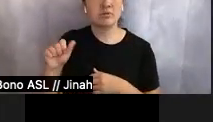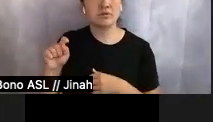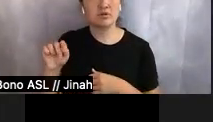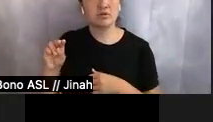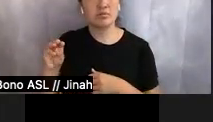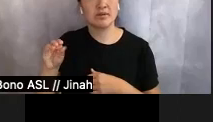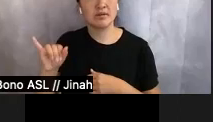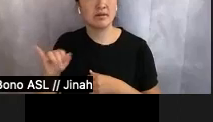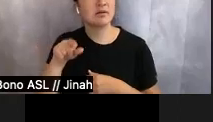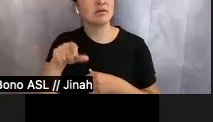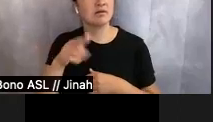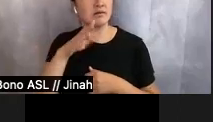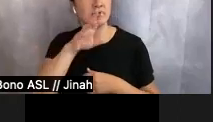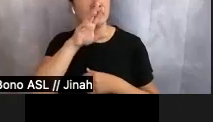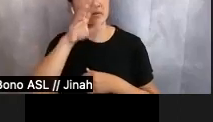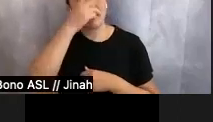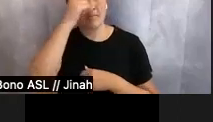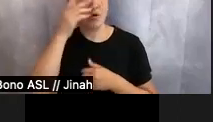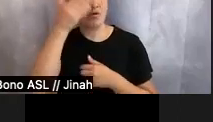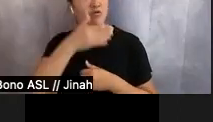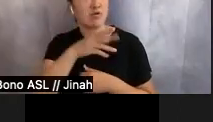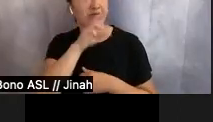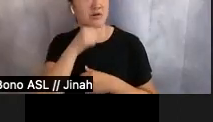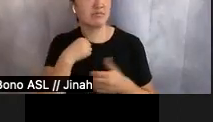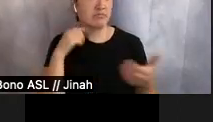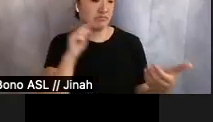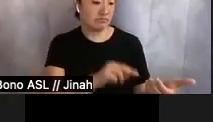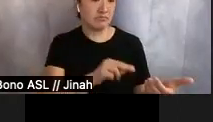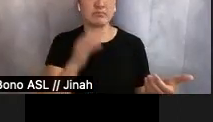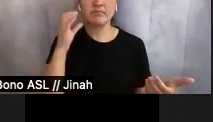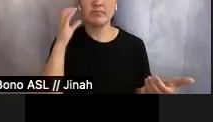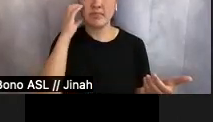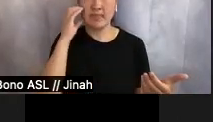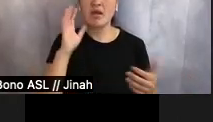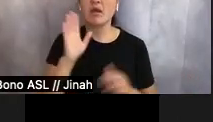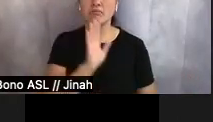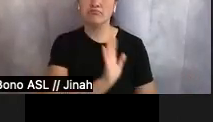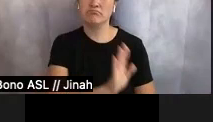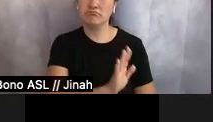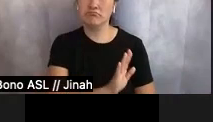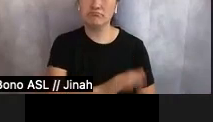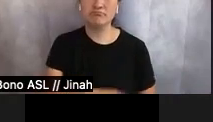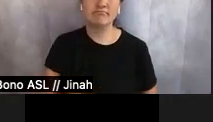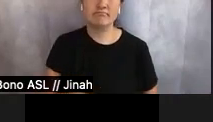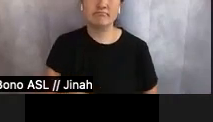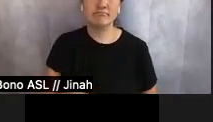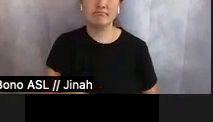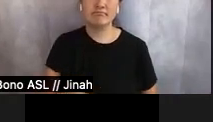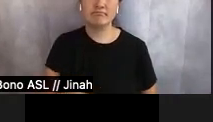Shizuka looked at her phone. She patted Katrina gently. "Astrid says it's time."